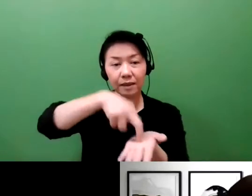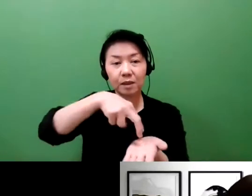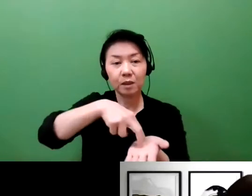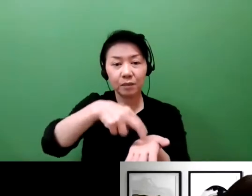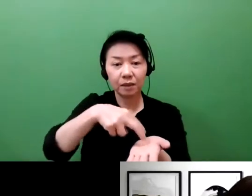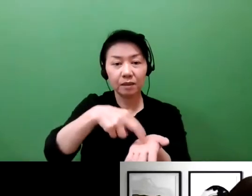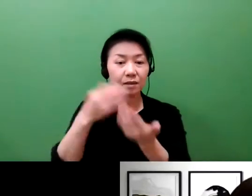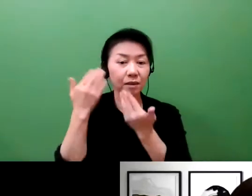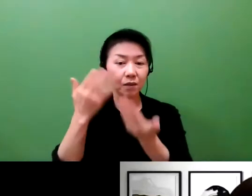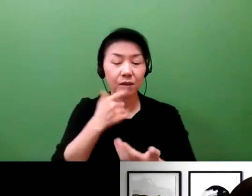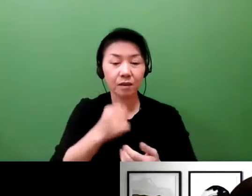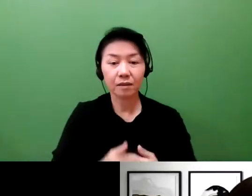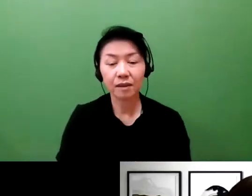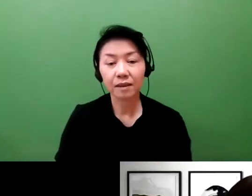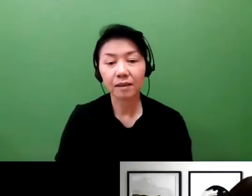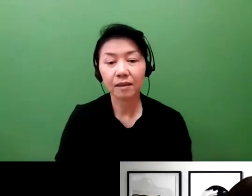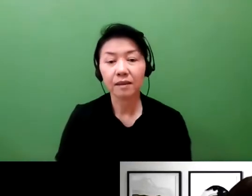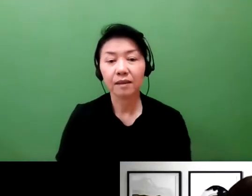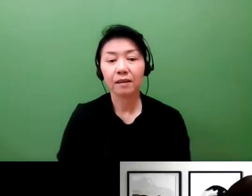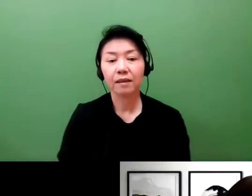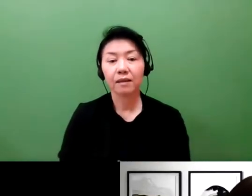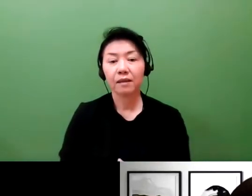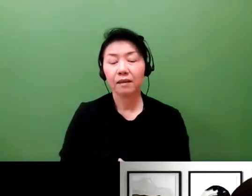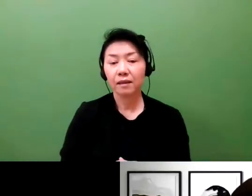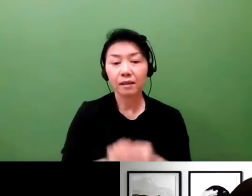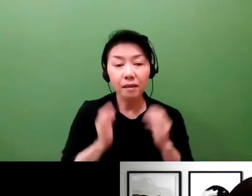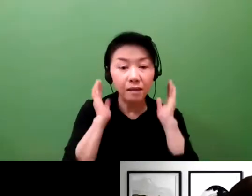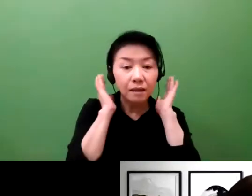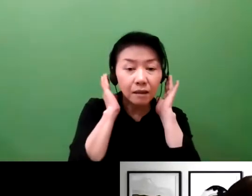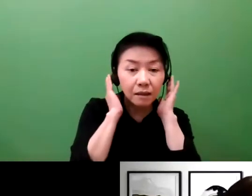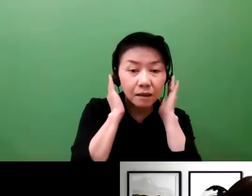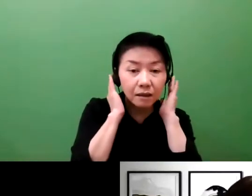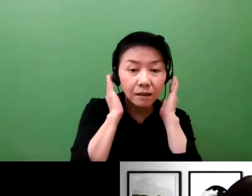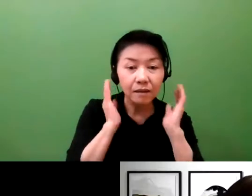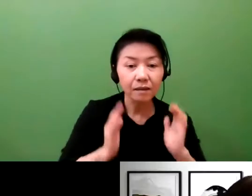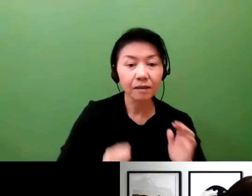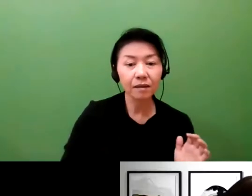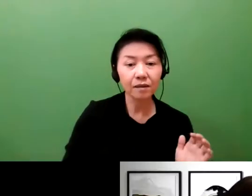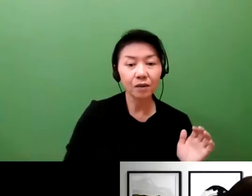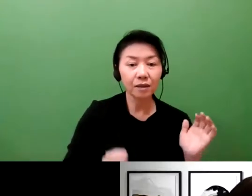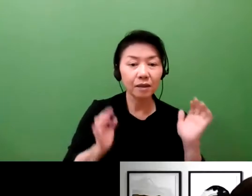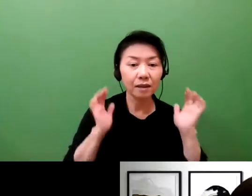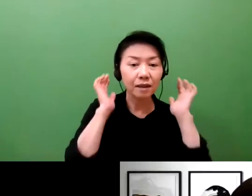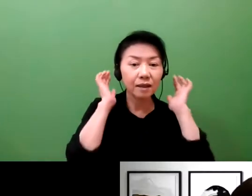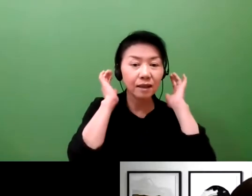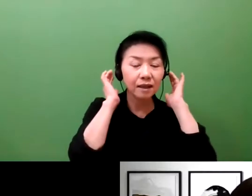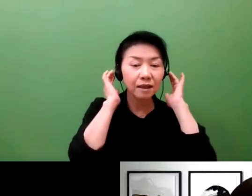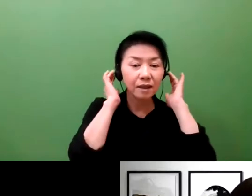Thank you very much. There is a trips trade related to intellectual property rights, and therefore, the system